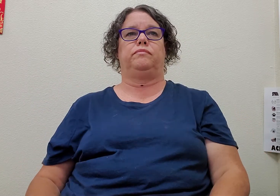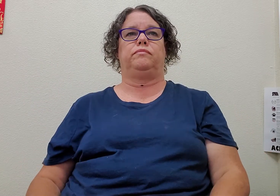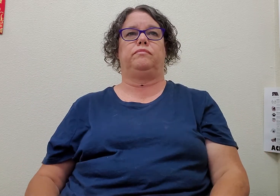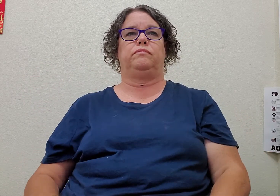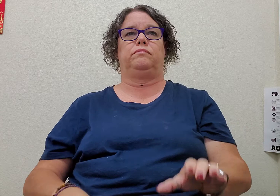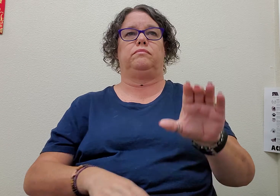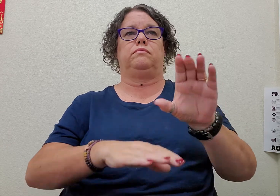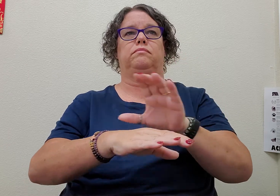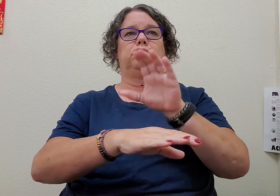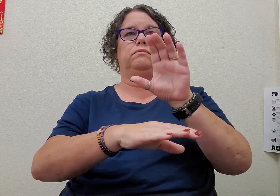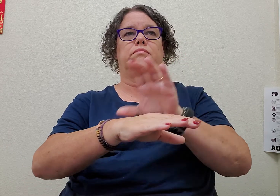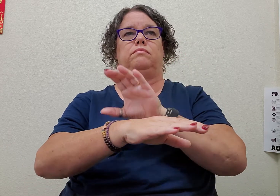computer (2)